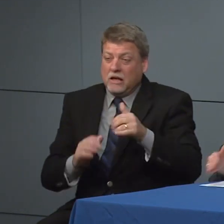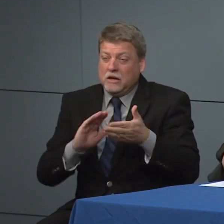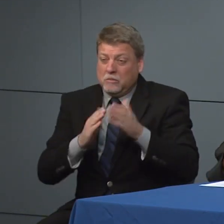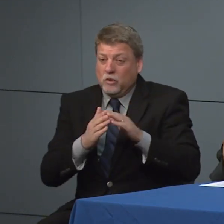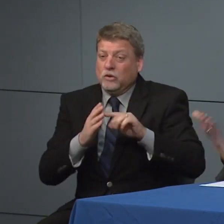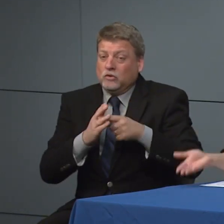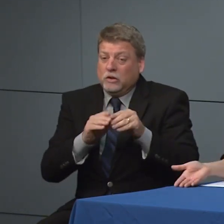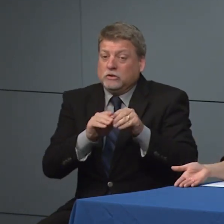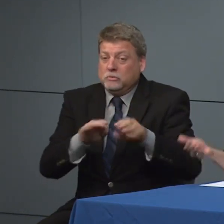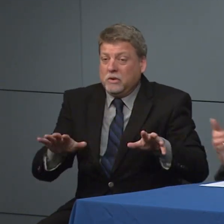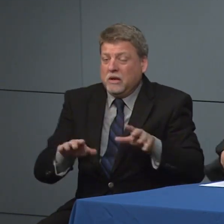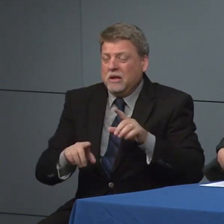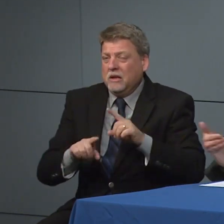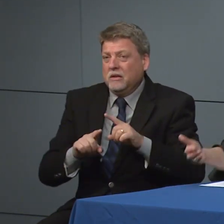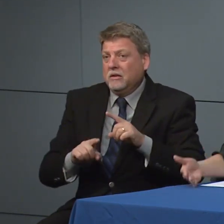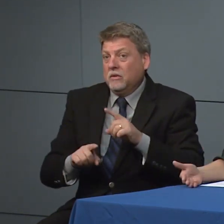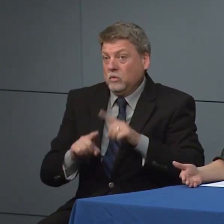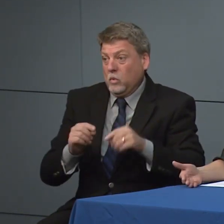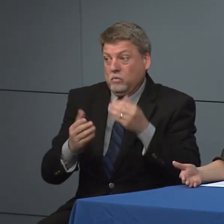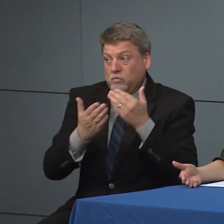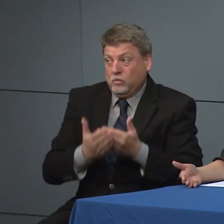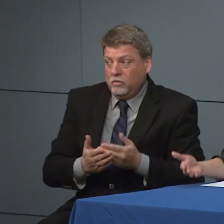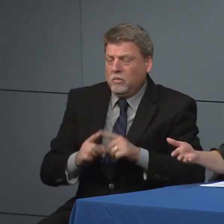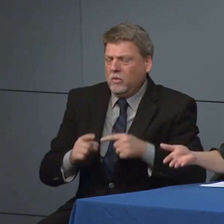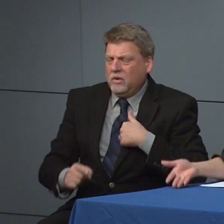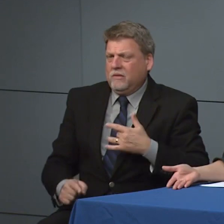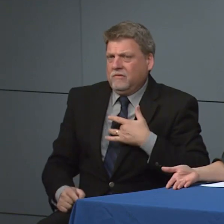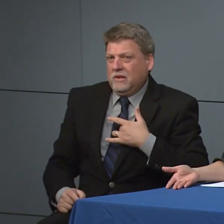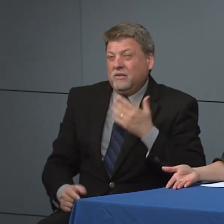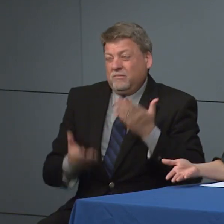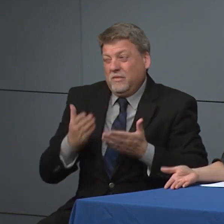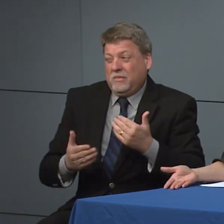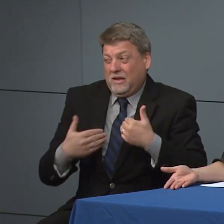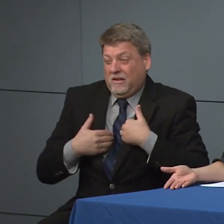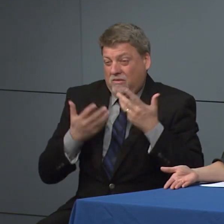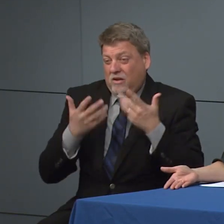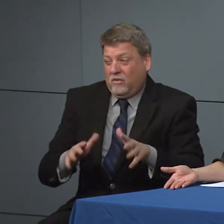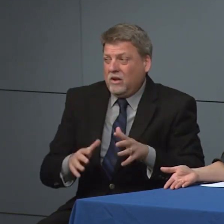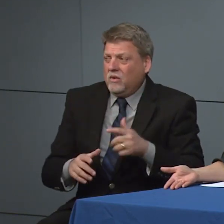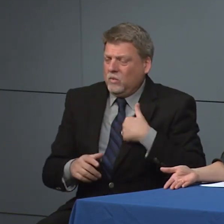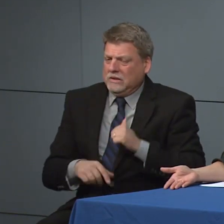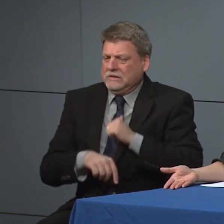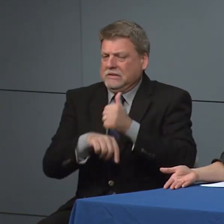We don't have community spread and yet we have been very forward thinking in putting into place, I'm pretty